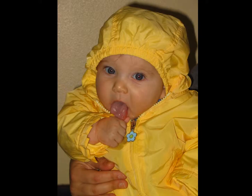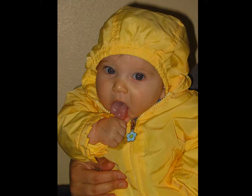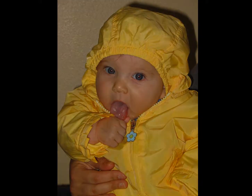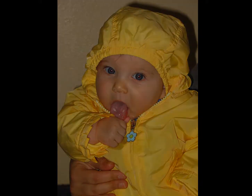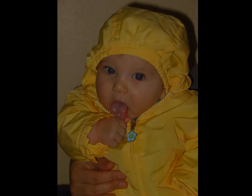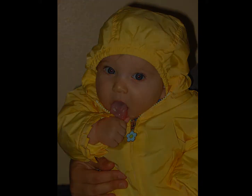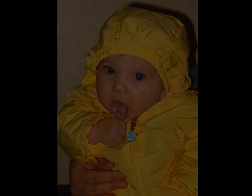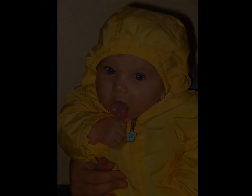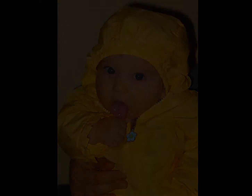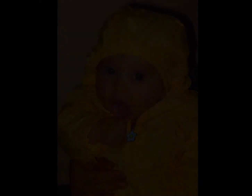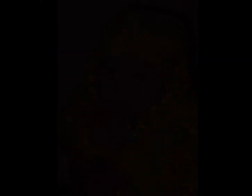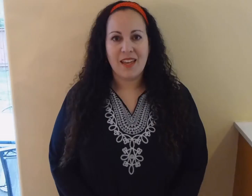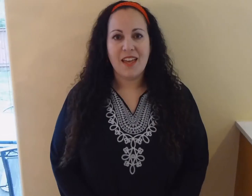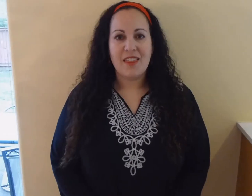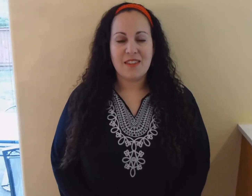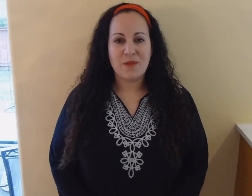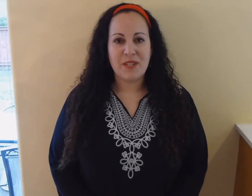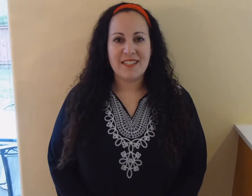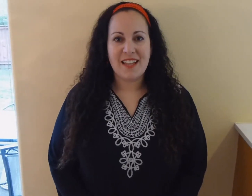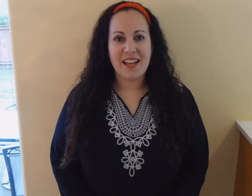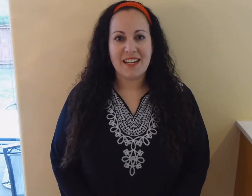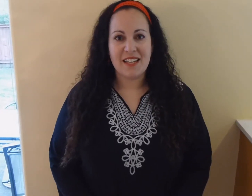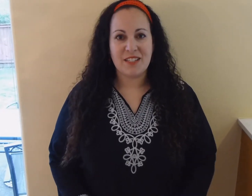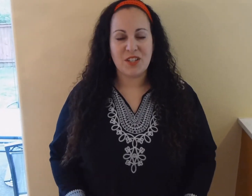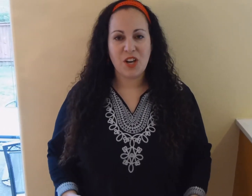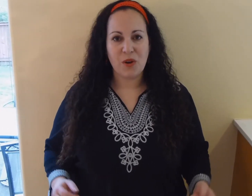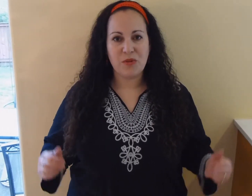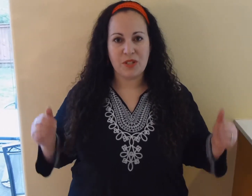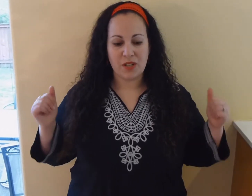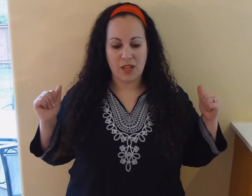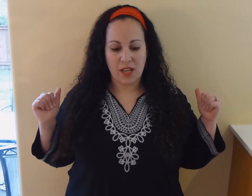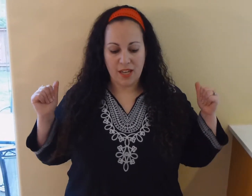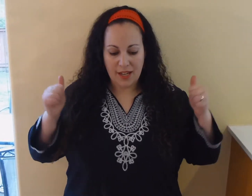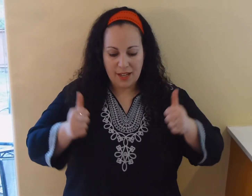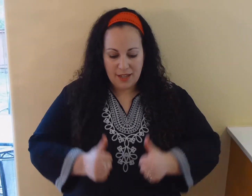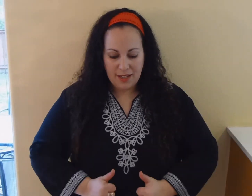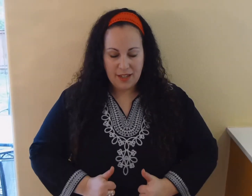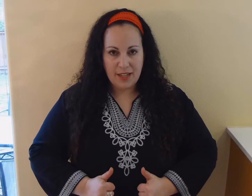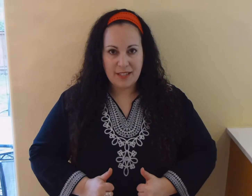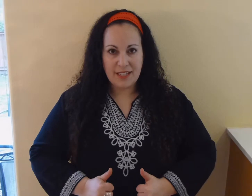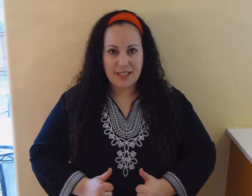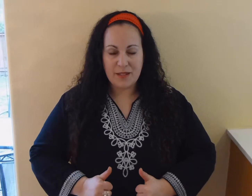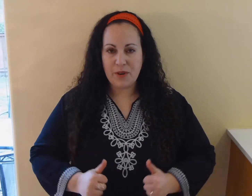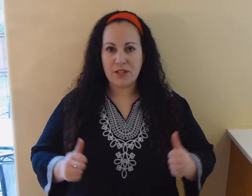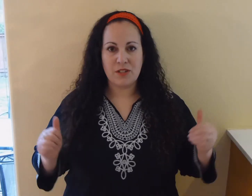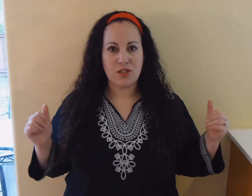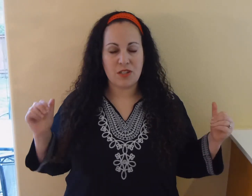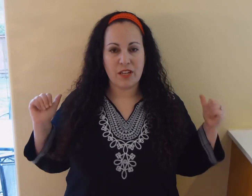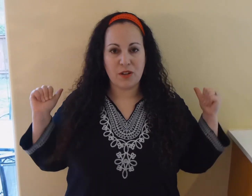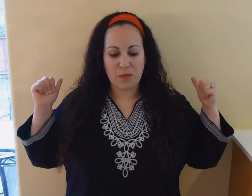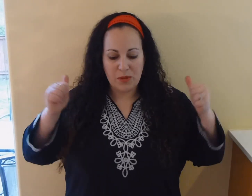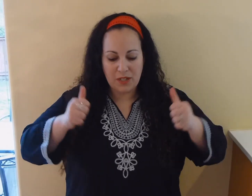Hello! This week's sign is coat it's an easy one just like you're putting